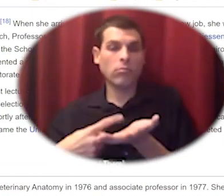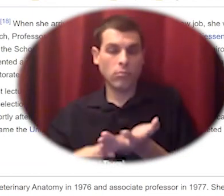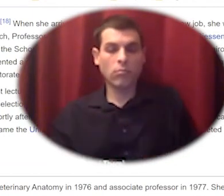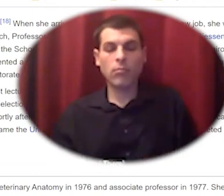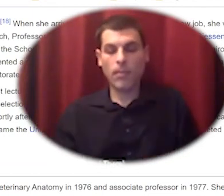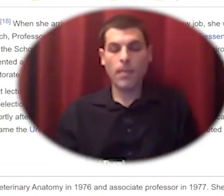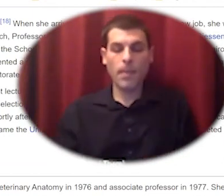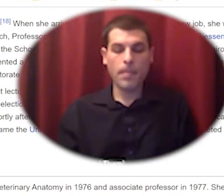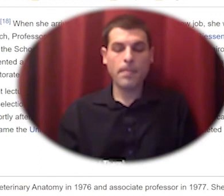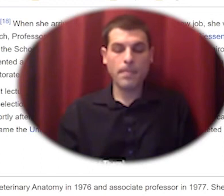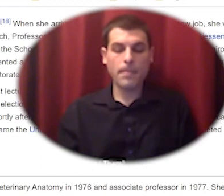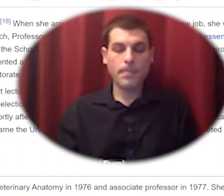which is the